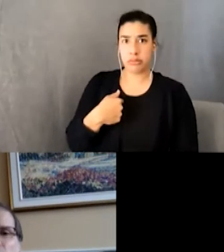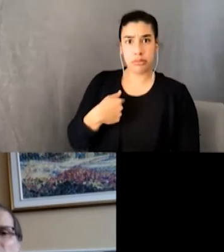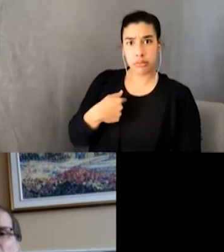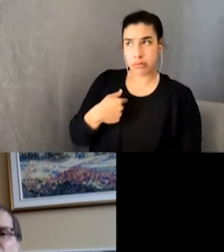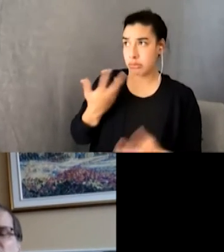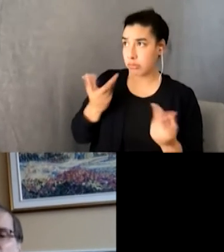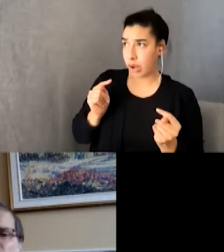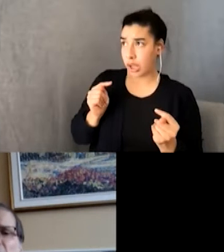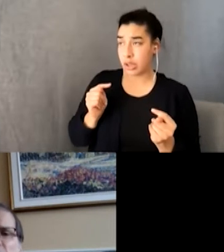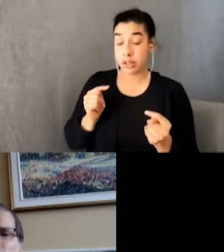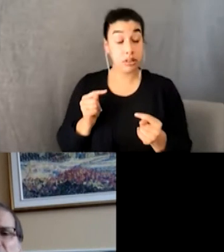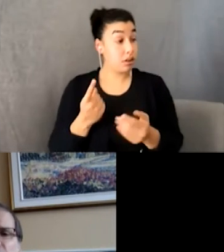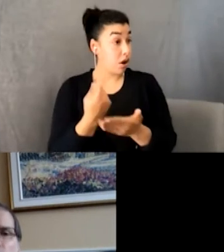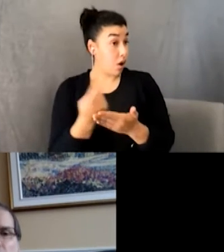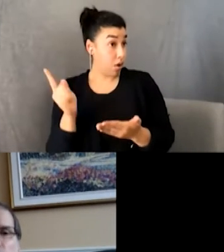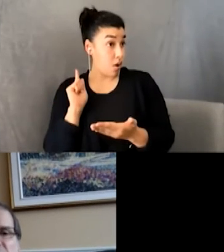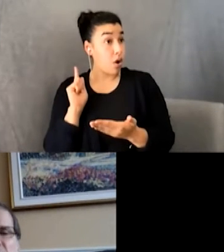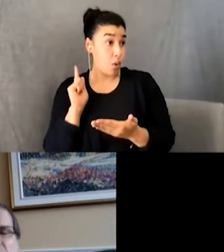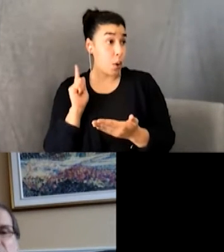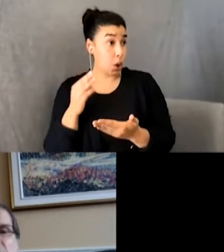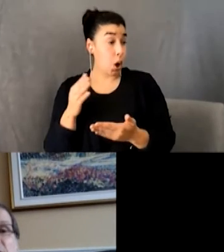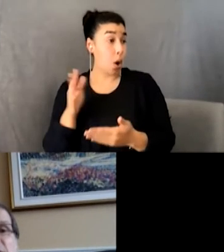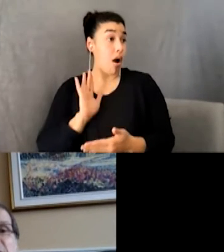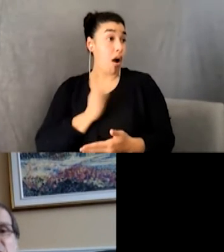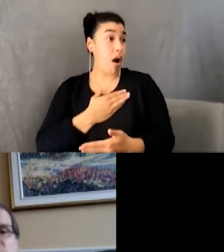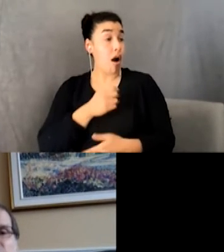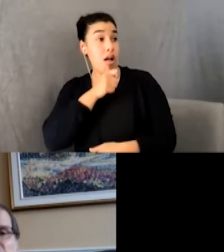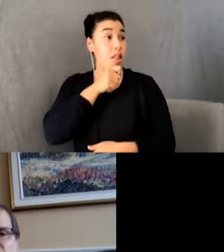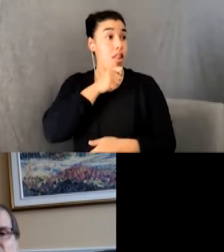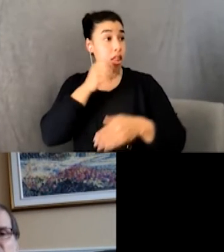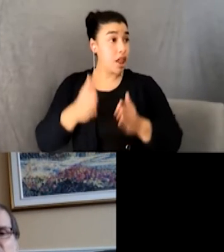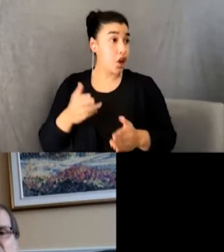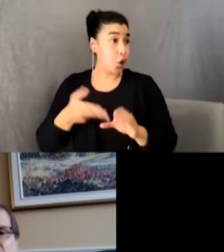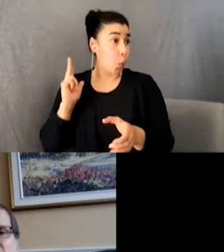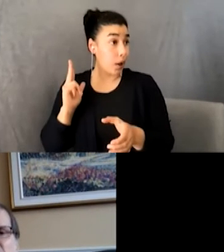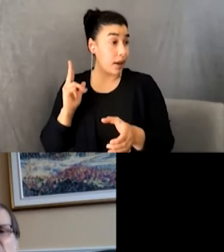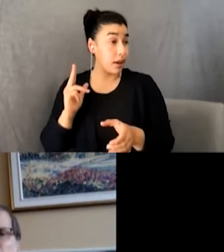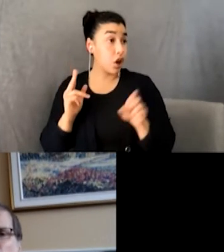and you’ve got an amazing rock voice.” He gazed at his reflection in his shoes again and pointed them